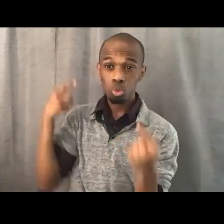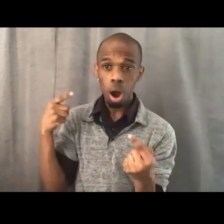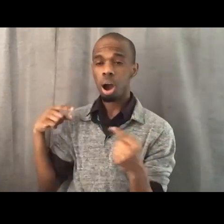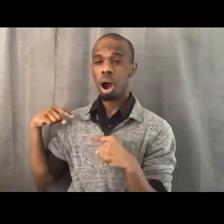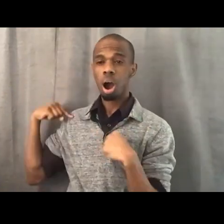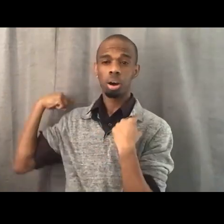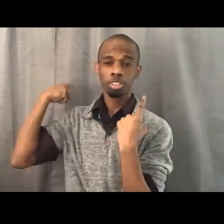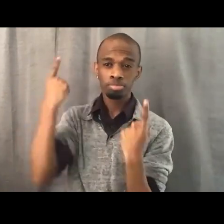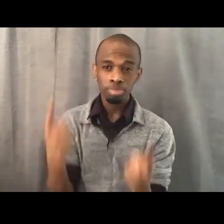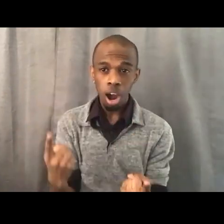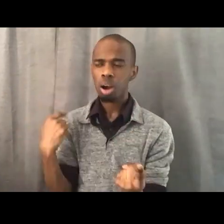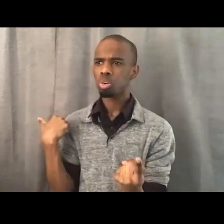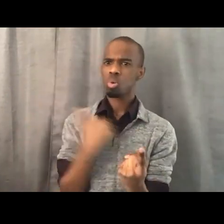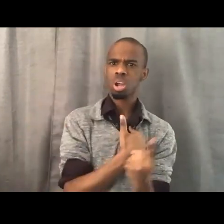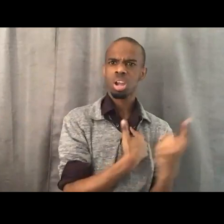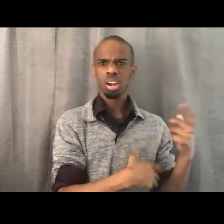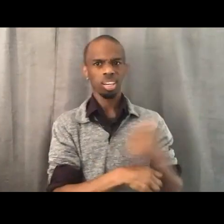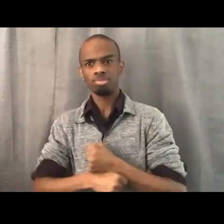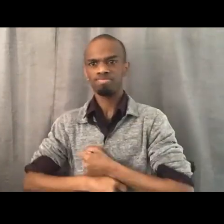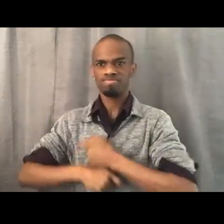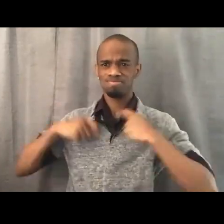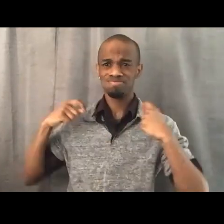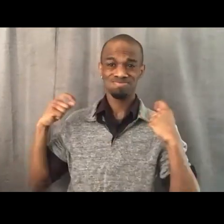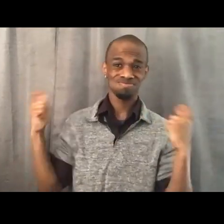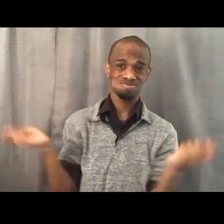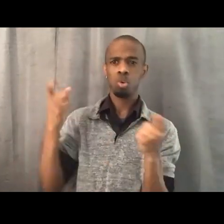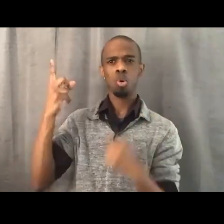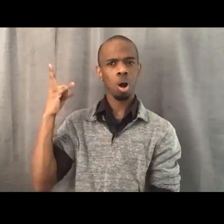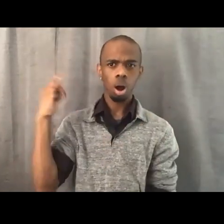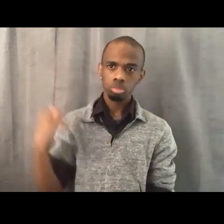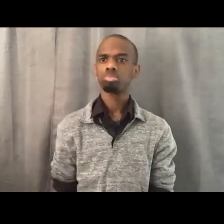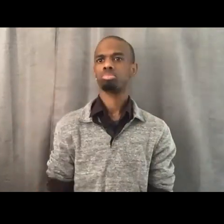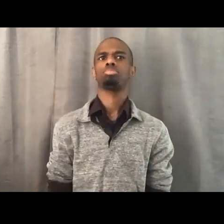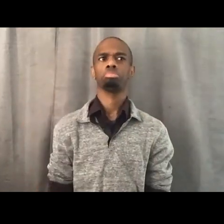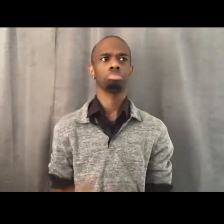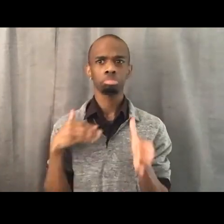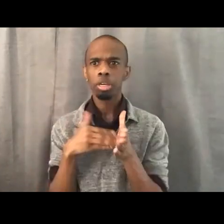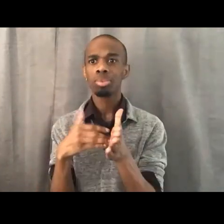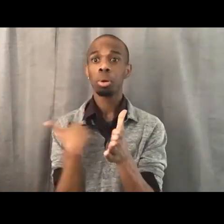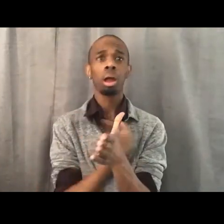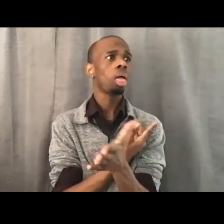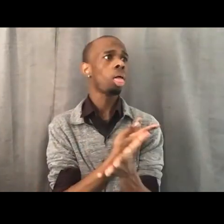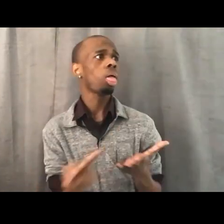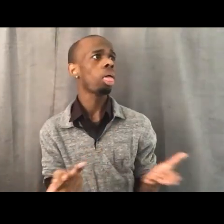We've always won every fight that we've engaged in. The only way we lose a fight is to give up the fight.